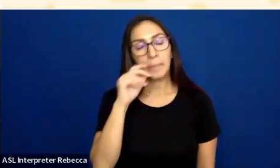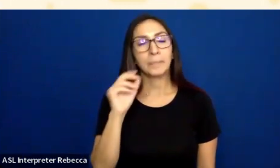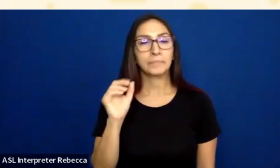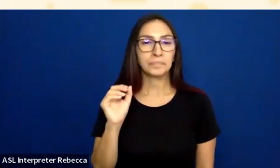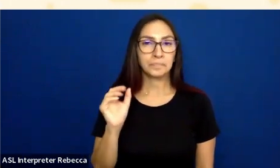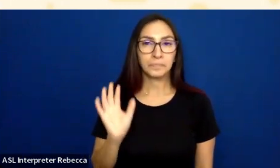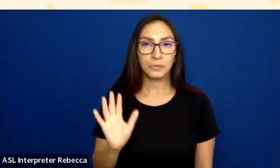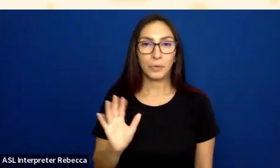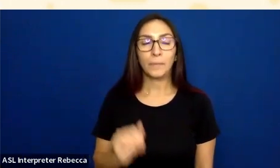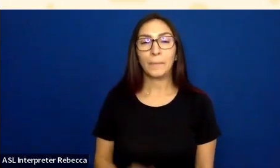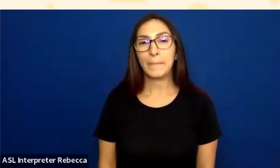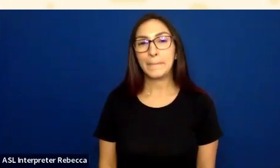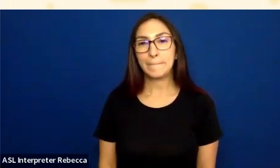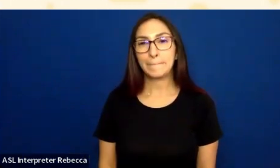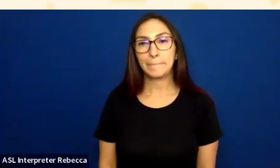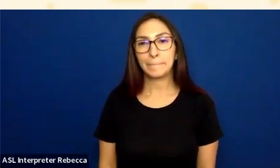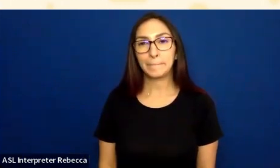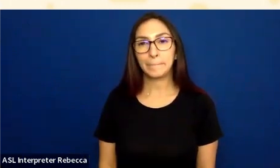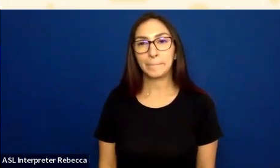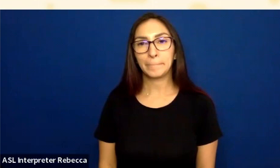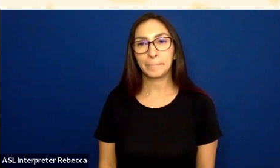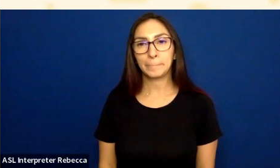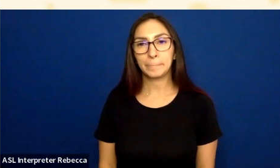In this case, because this is a custom check box... Now,